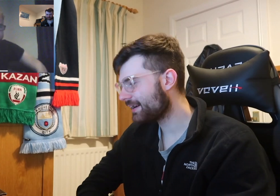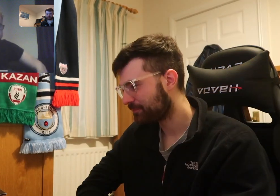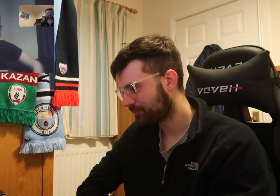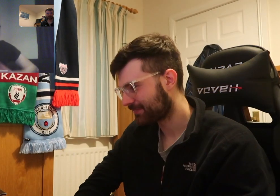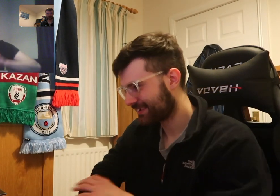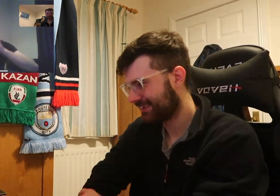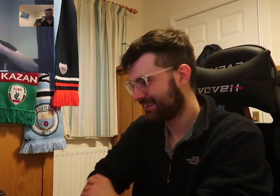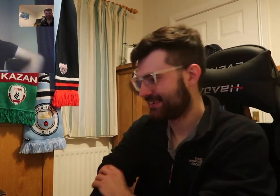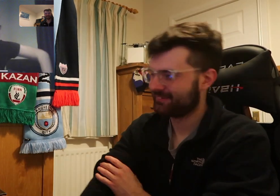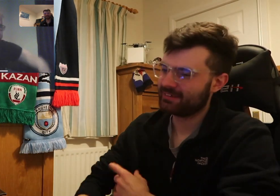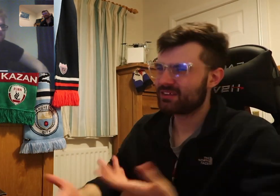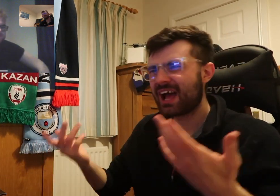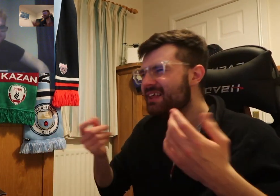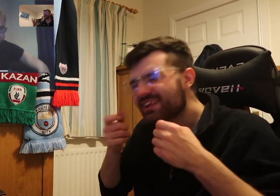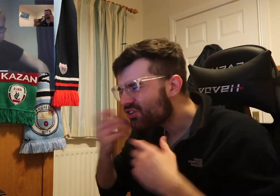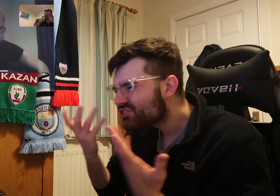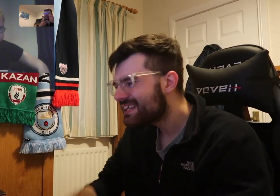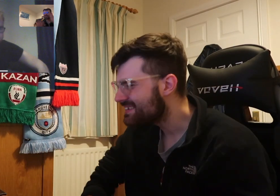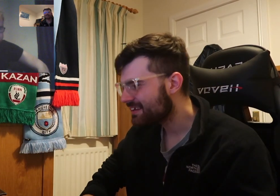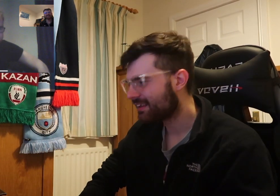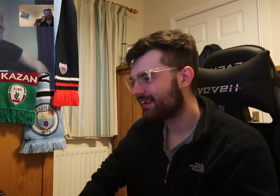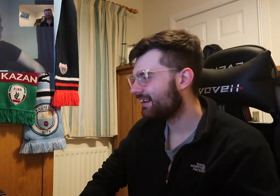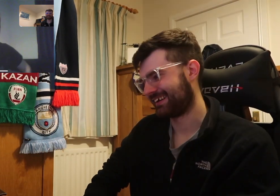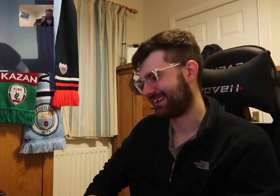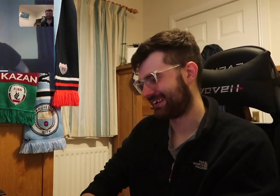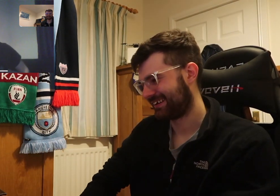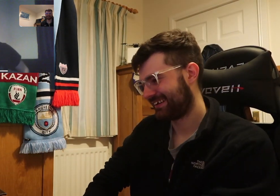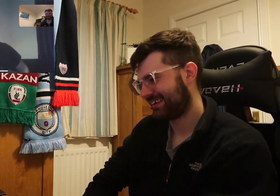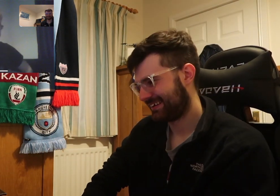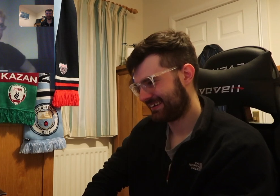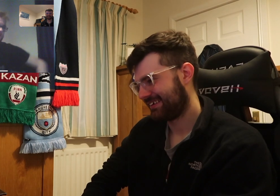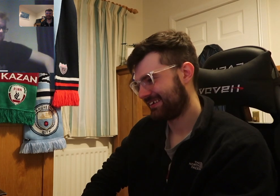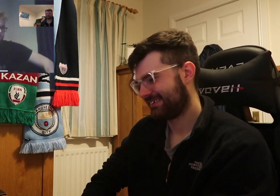Thomas: huh? Rhys: that's why you cheated! Thomas: that not cheating! Rhys: in my eyes YOU WERE cheating!